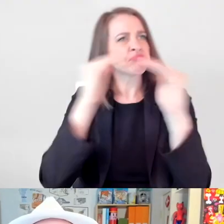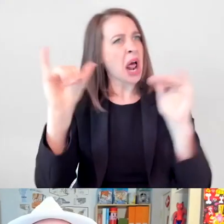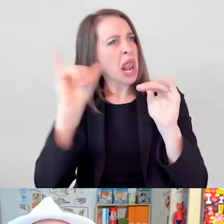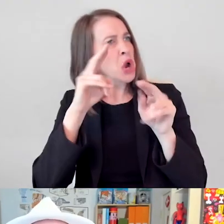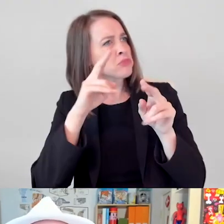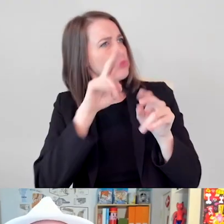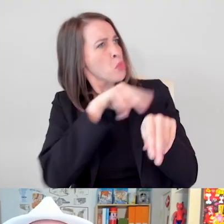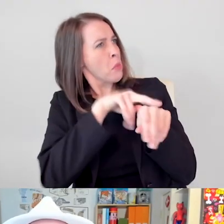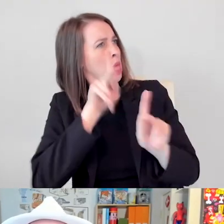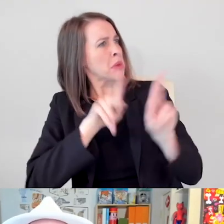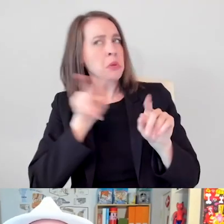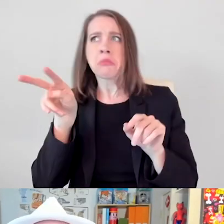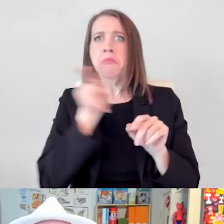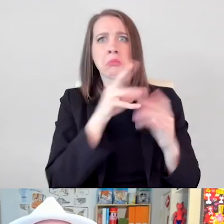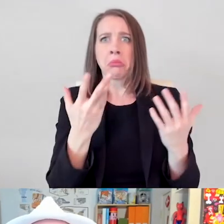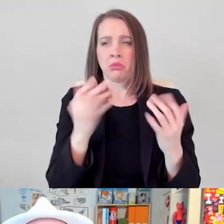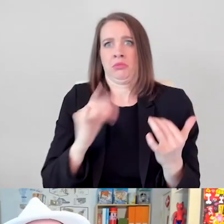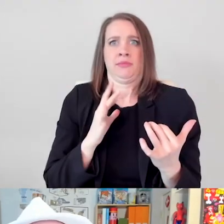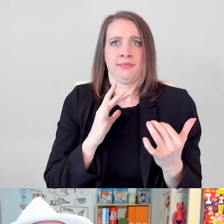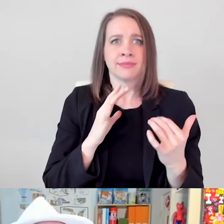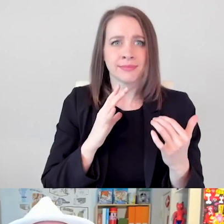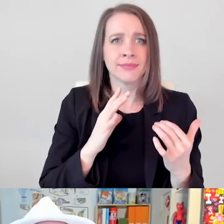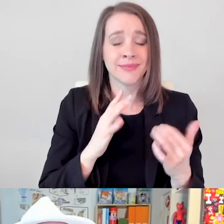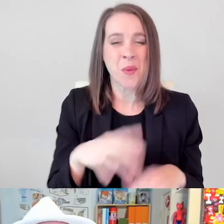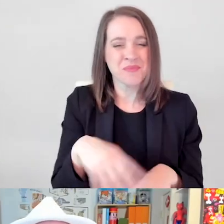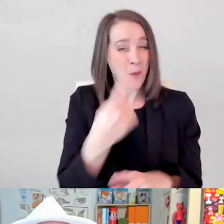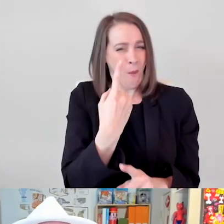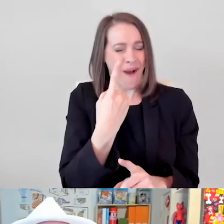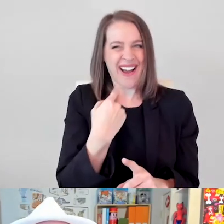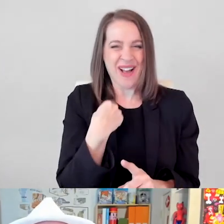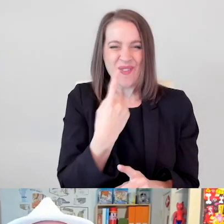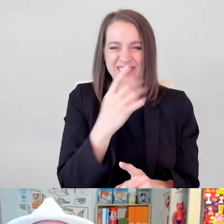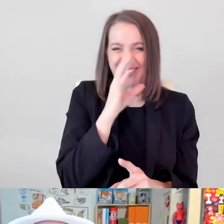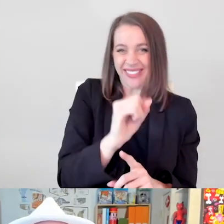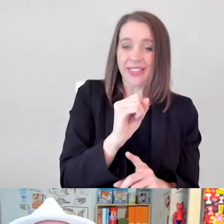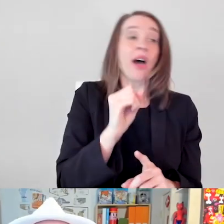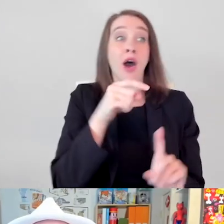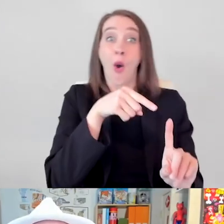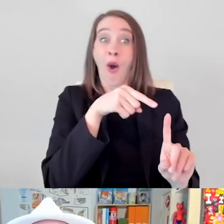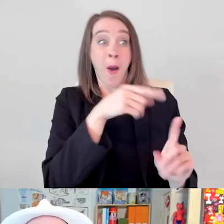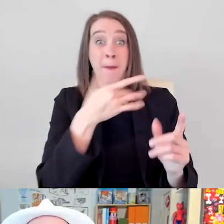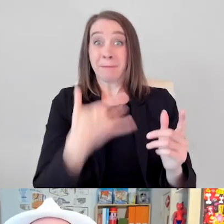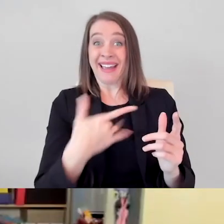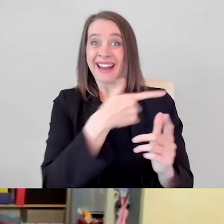and one of the things that I find a little intriguing is a lot of times the disabled characters are perfect.